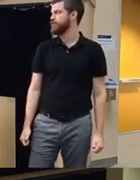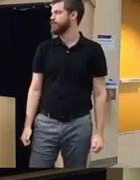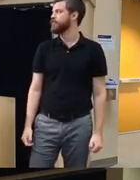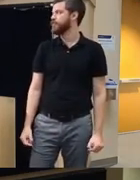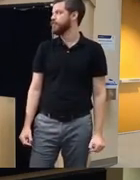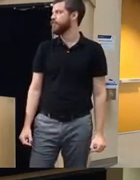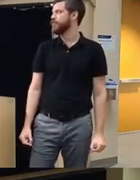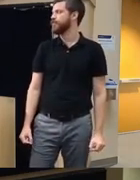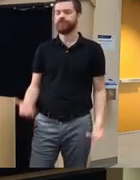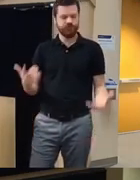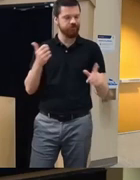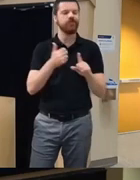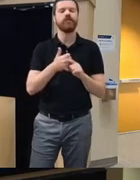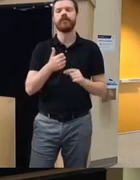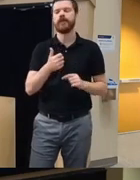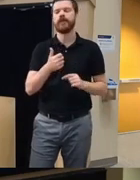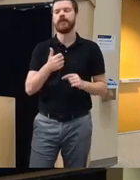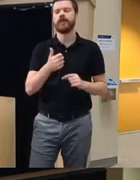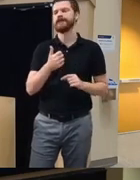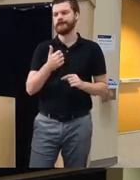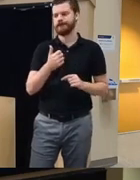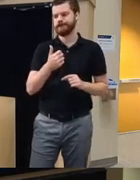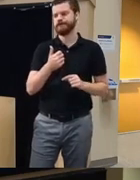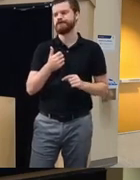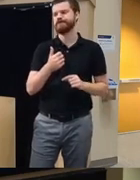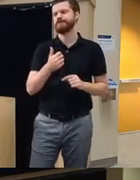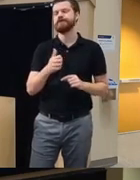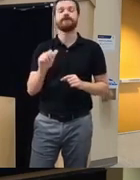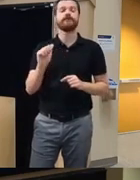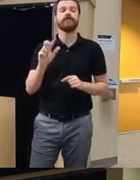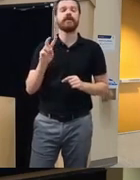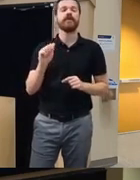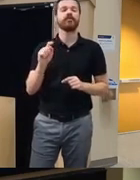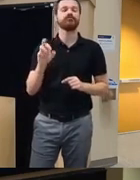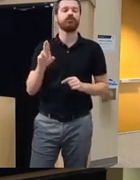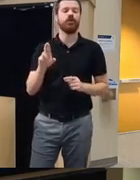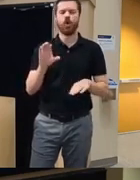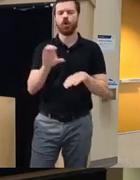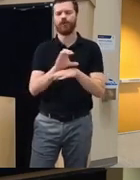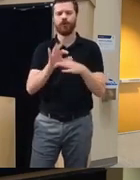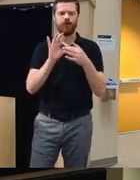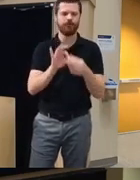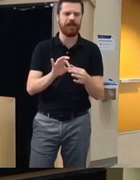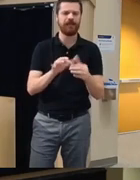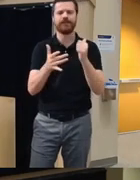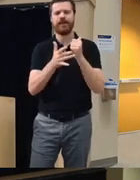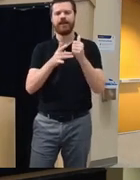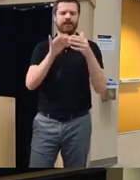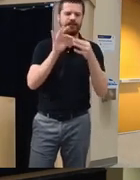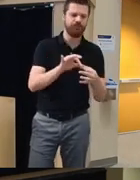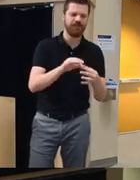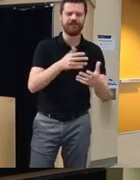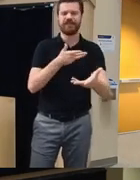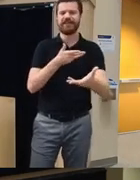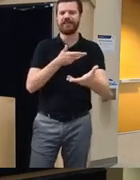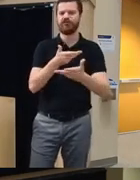with the Avatar uh looking at these computer based Technology based uh in interaction uh doesn't it